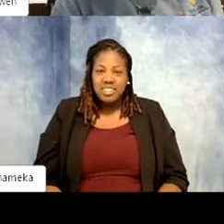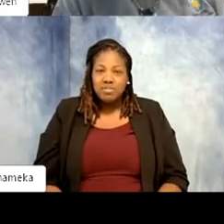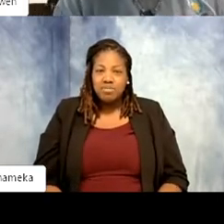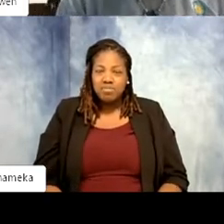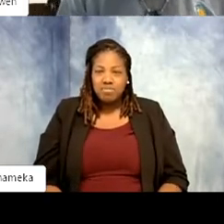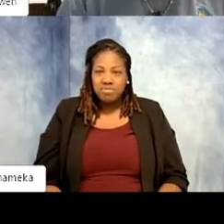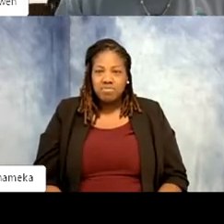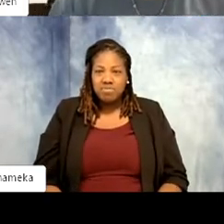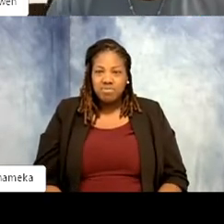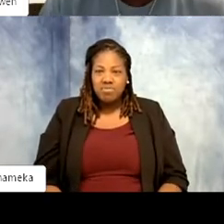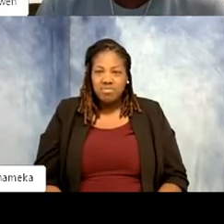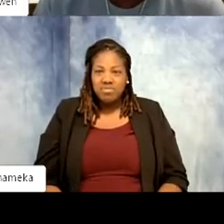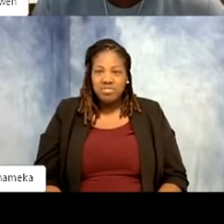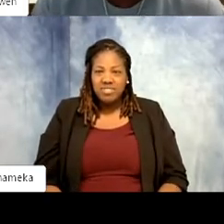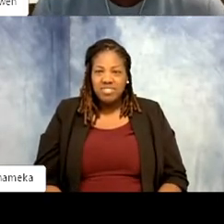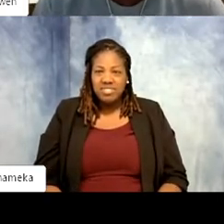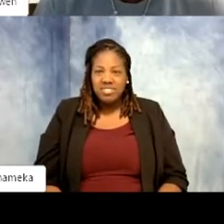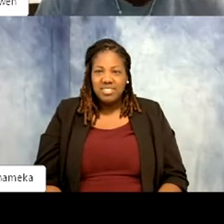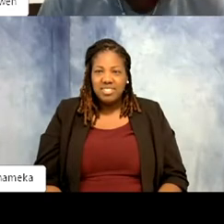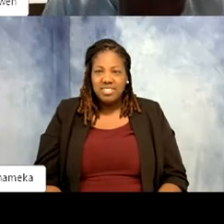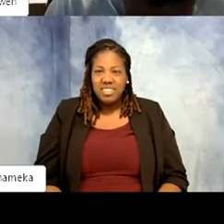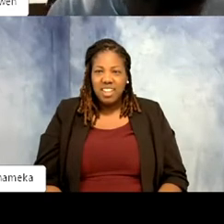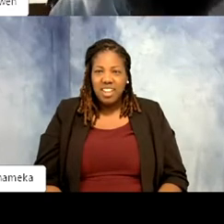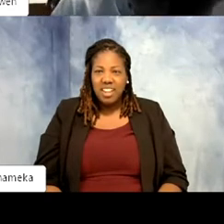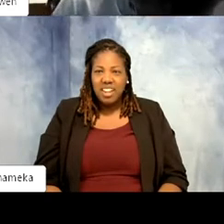Gwen: And just when you thought you heard them all. >>Shellie: Gwen, why don't you tell us what a ratite is.